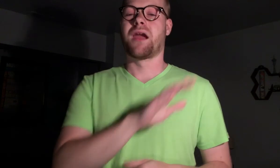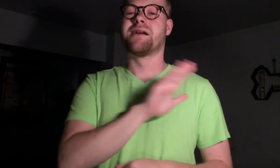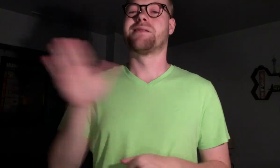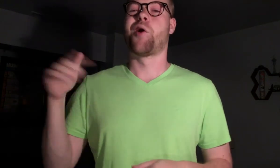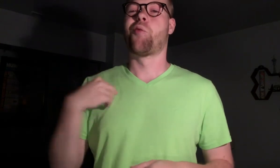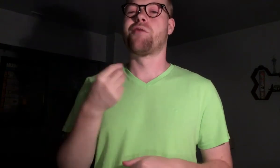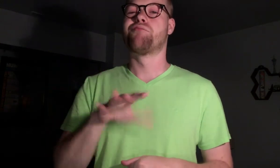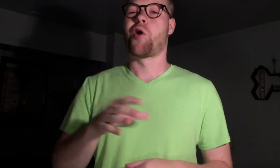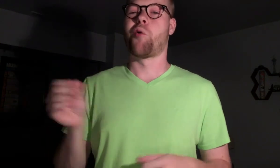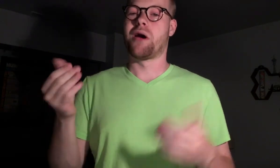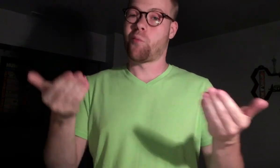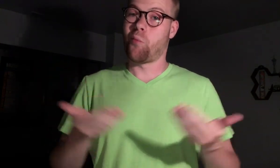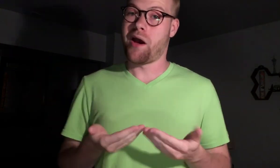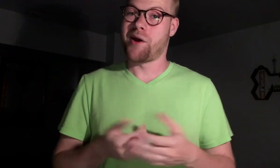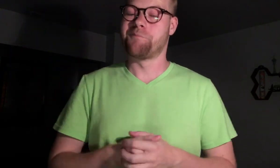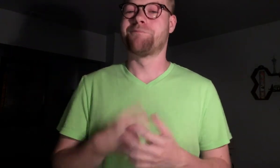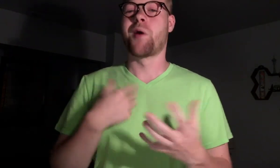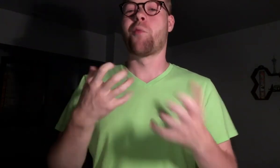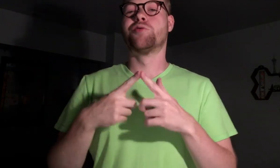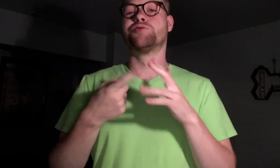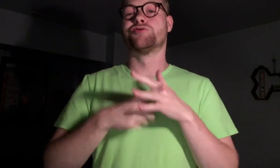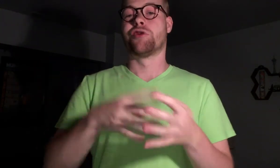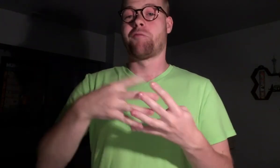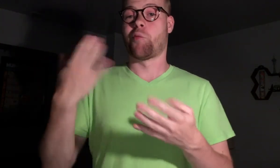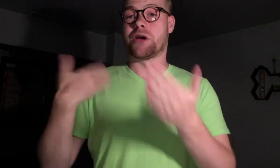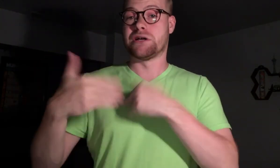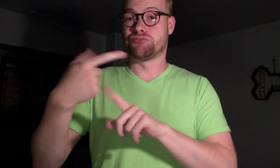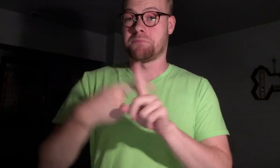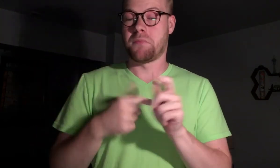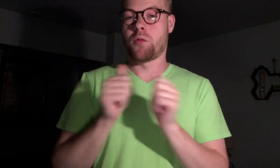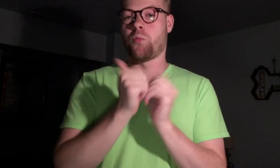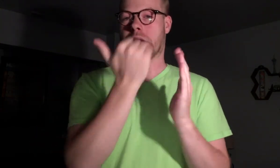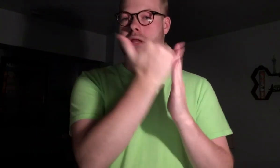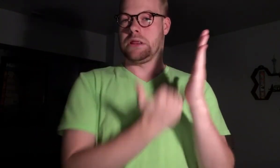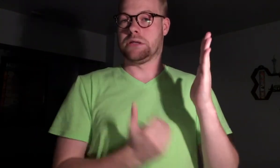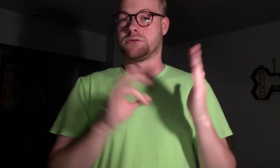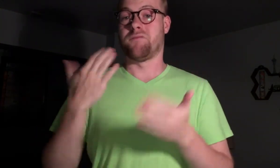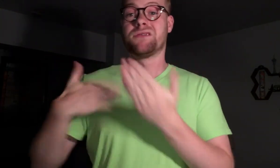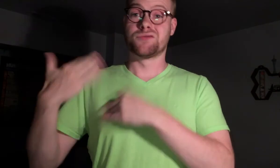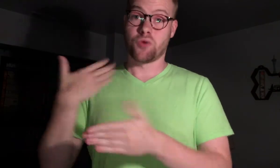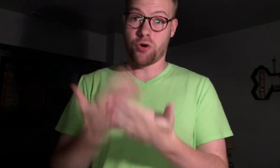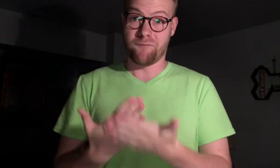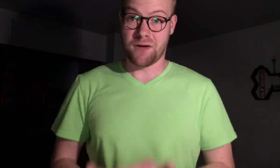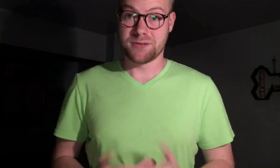Hello, I’m Rogan and welcome! I want to start off Queer History Month with a list of historical facts.